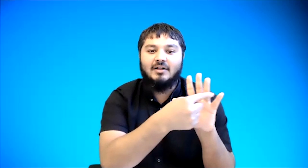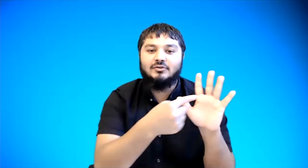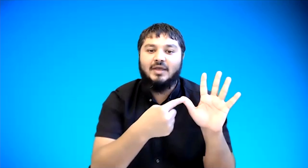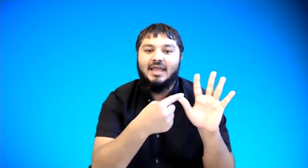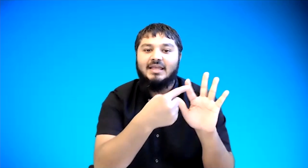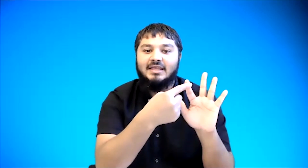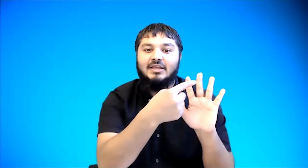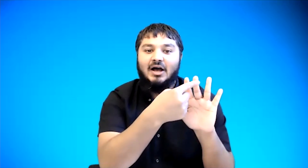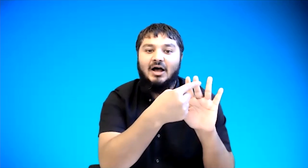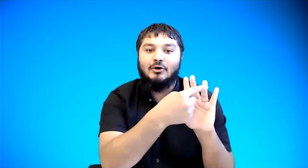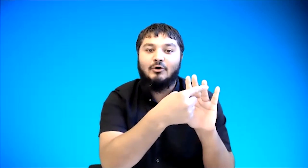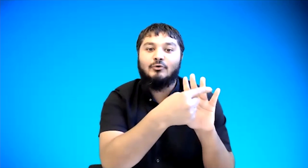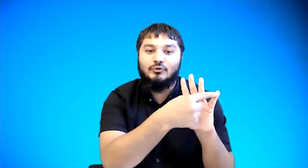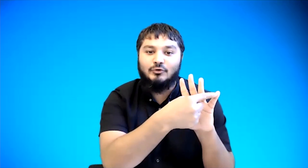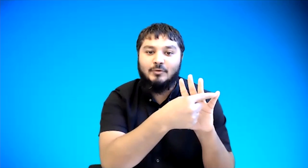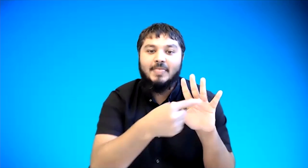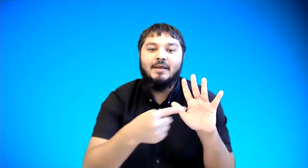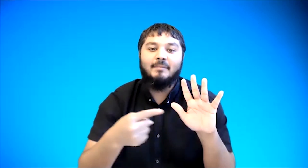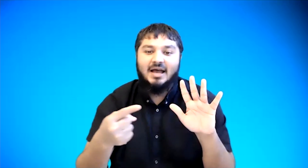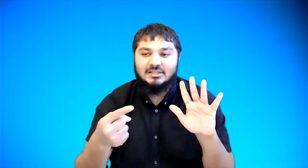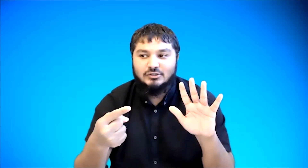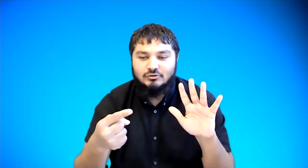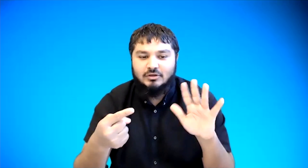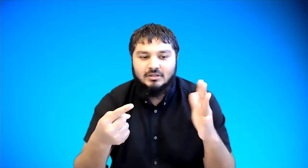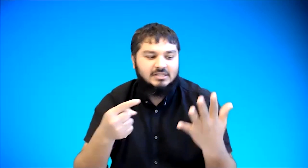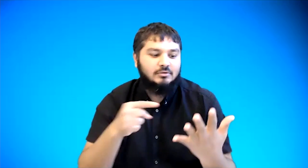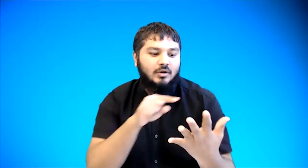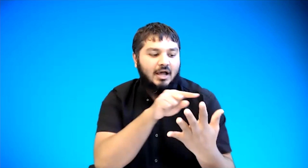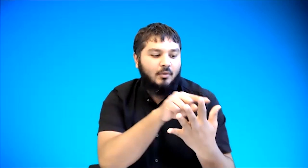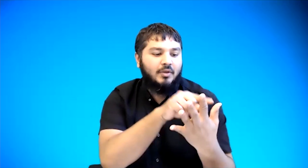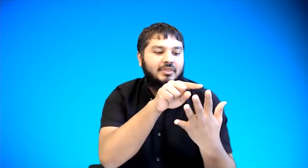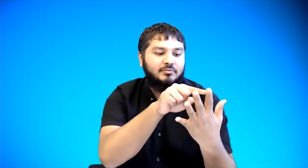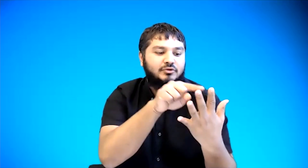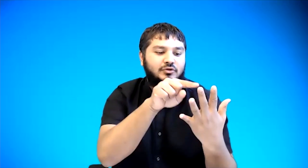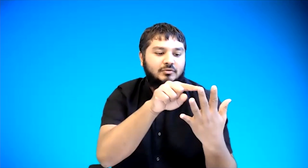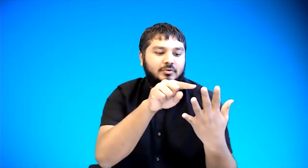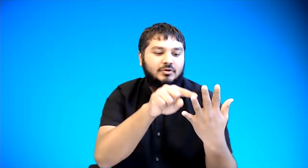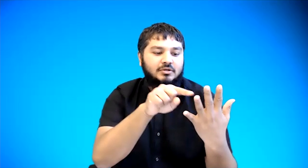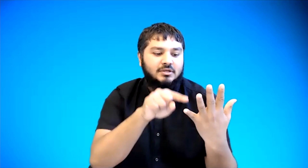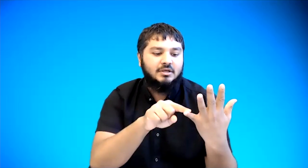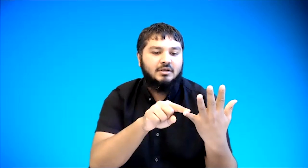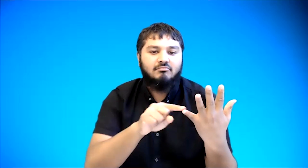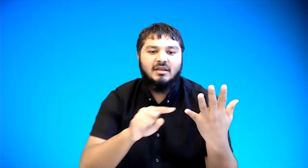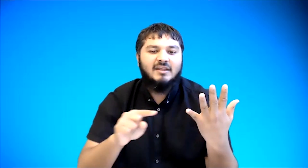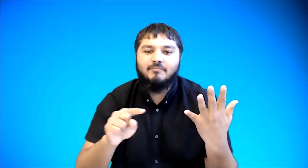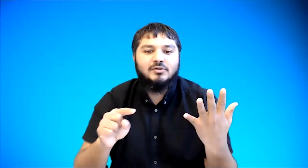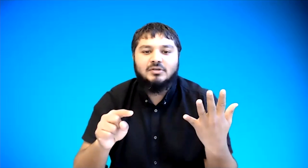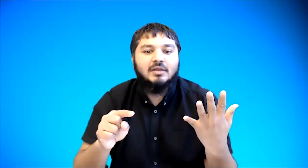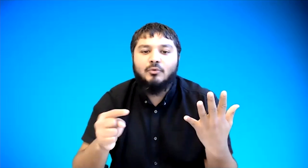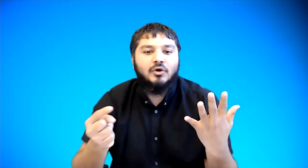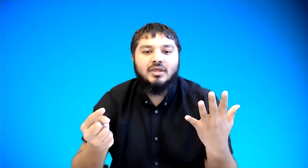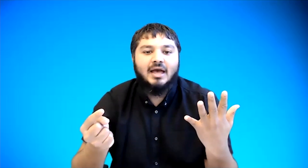so a e i o u but as a student this is what i want them to do because a deaf person can work here at